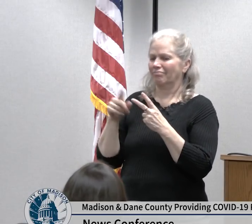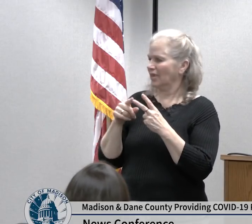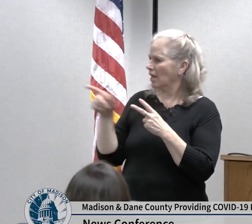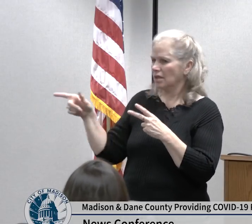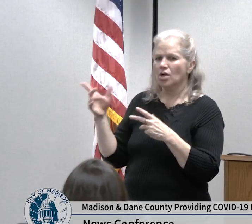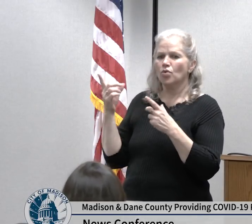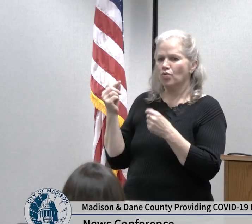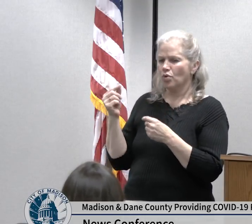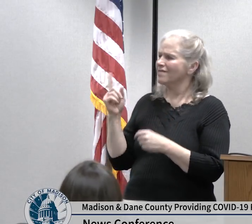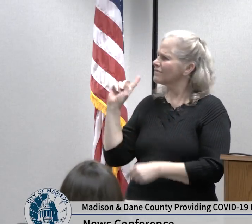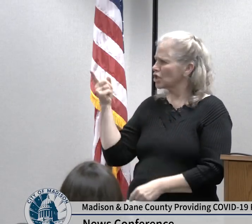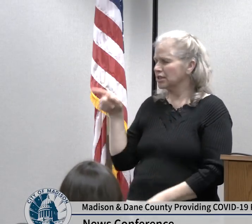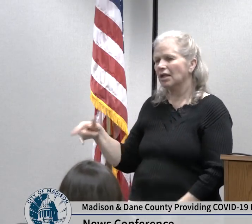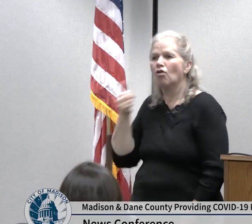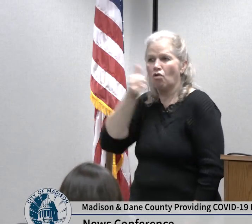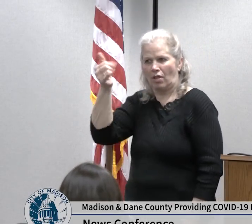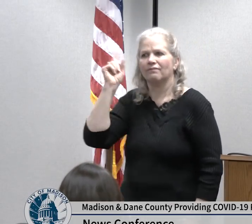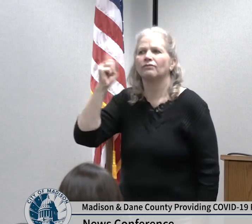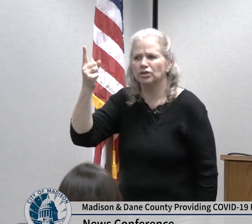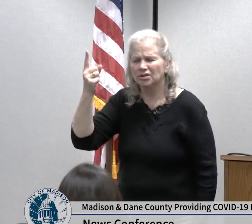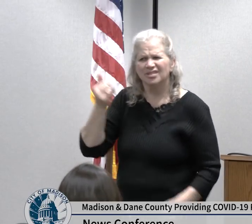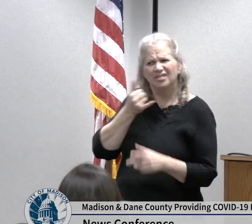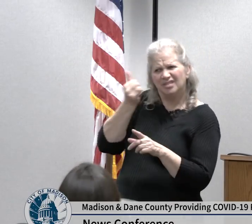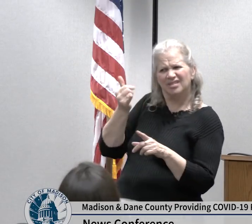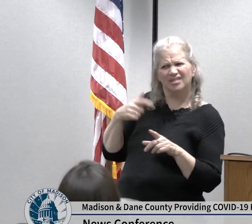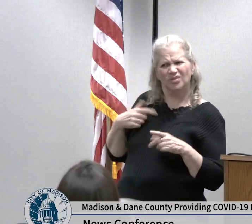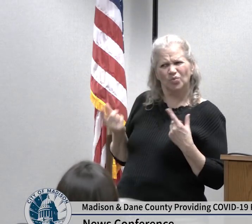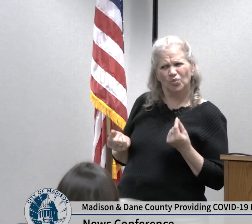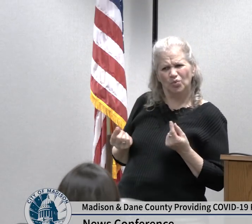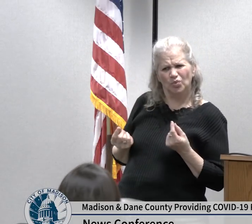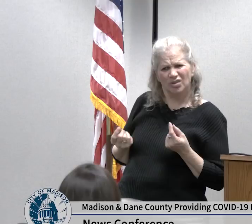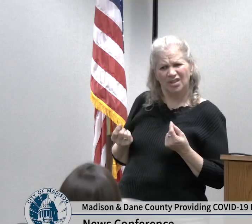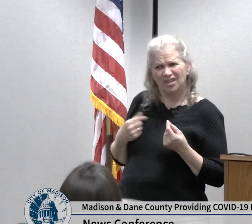prepare in that case we were able to direct the patient to an alternative